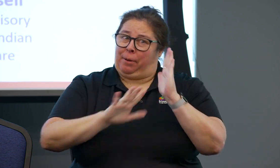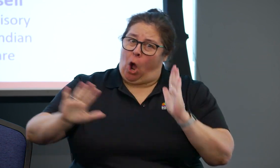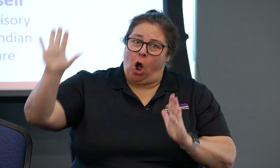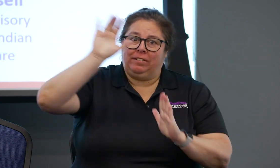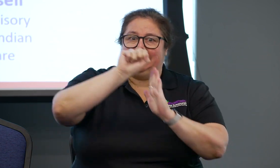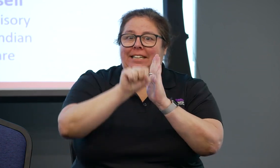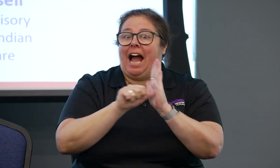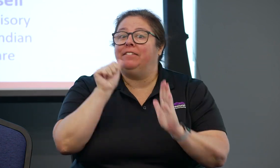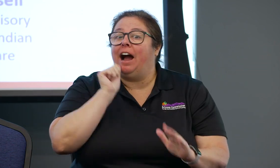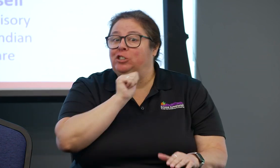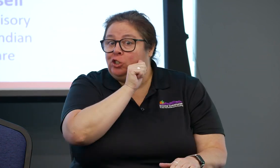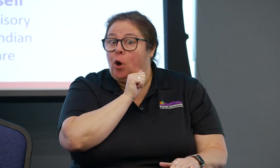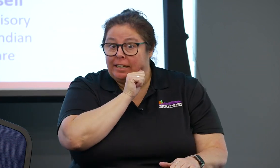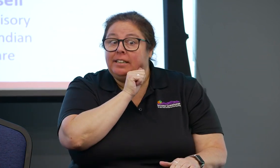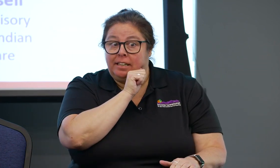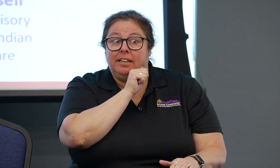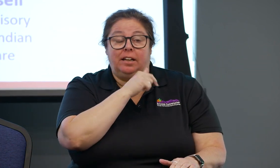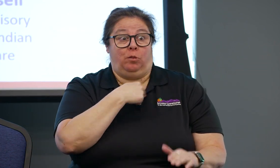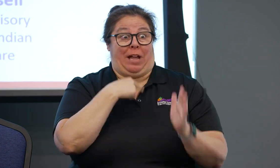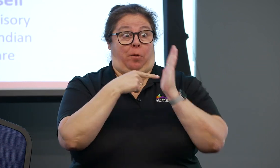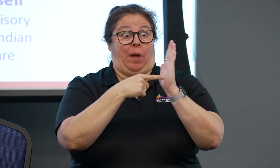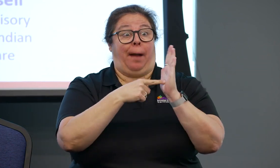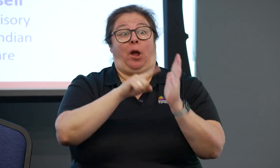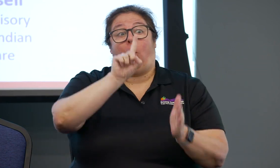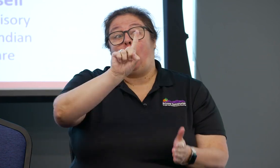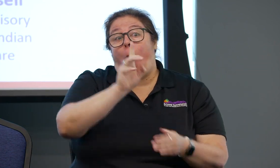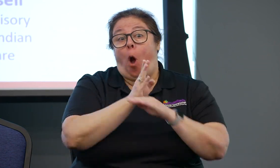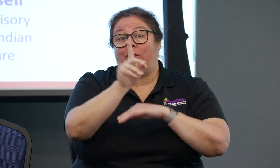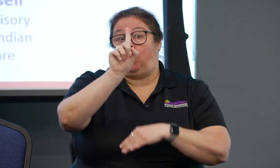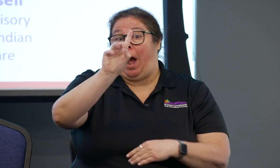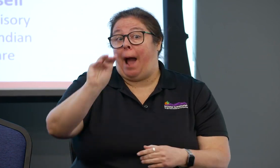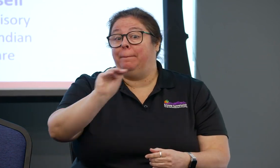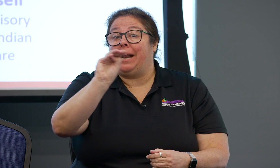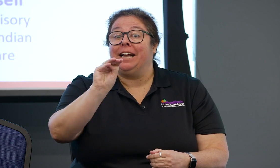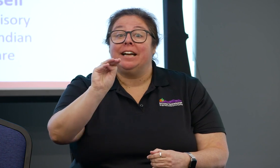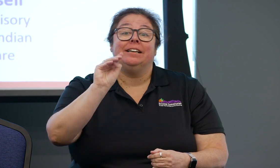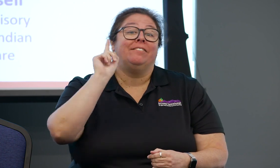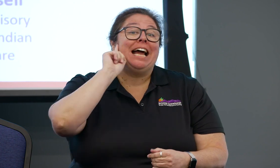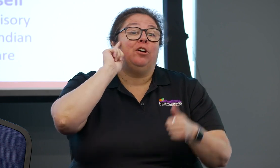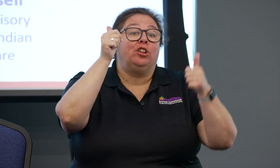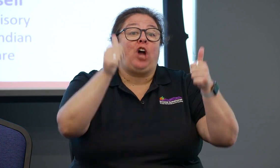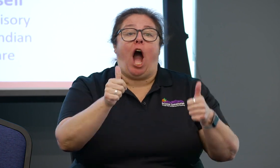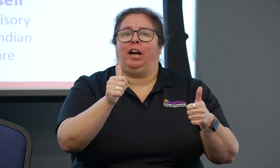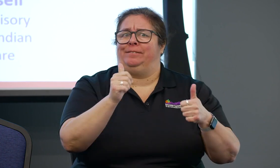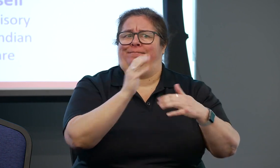We represent Deaf, DeafBlind, and Hard of Hearing people all over the state of Arizona.